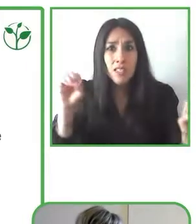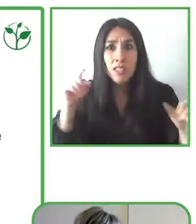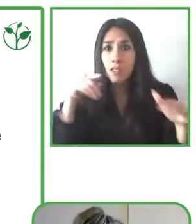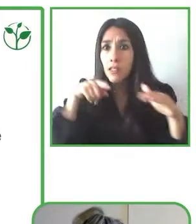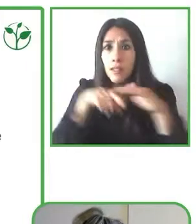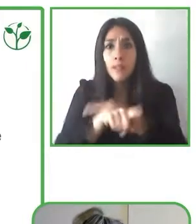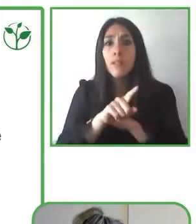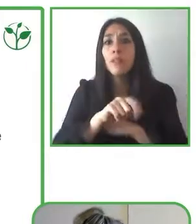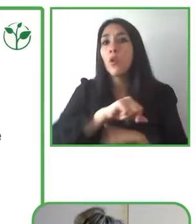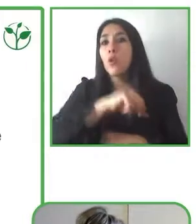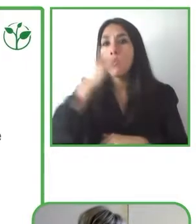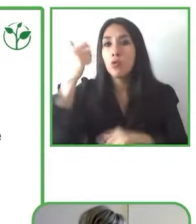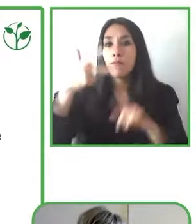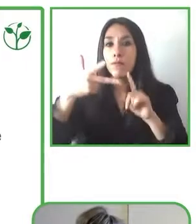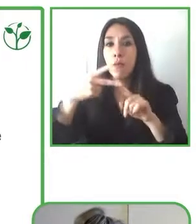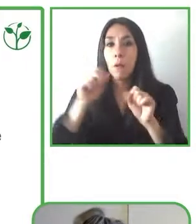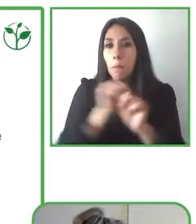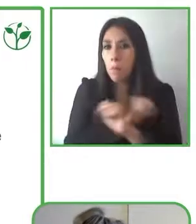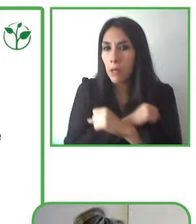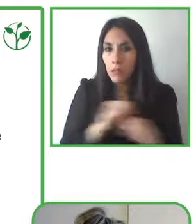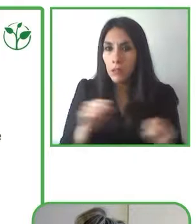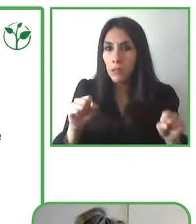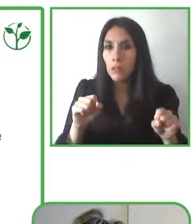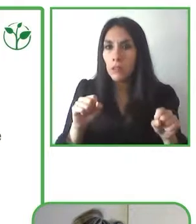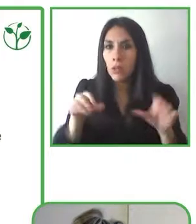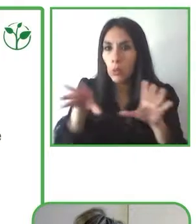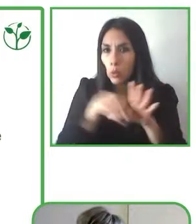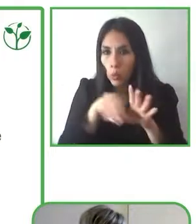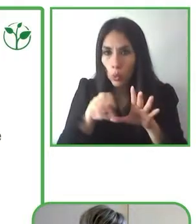to practice inclusion without transforming communication